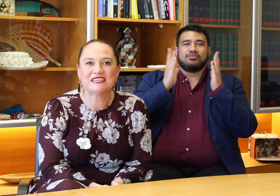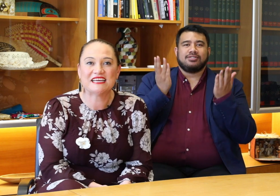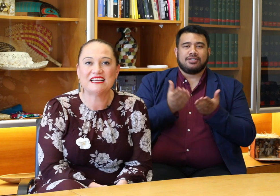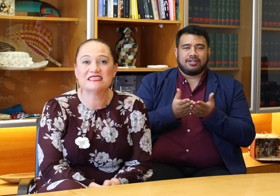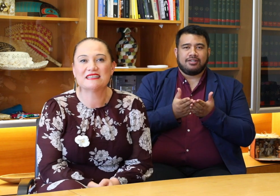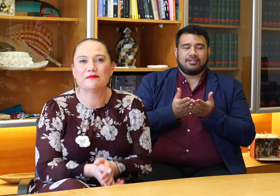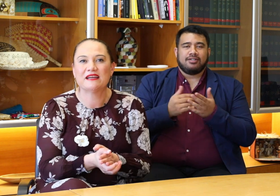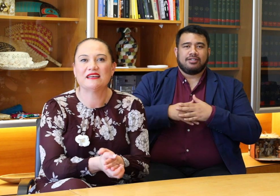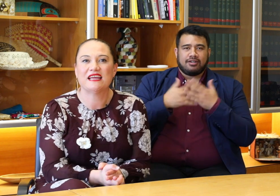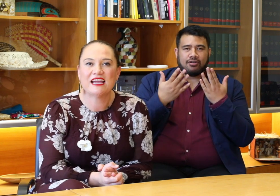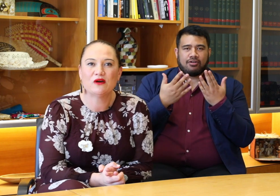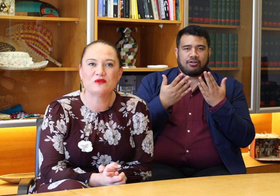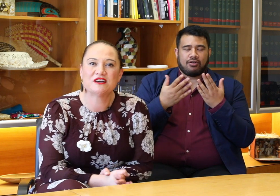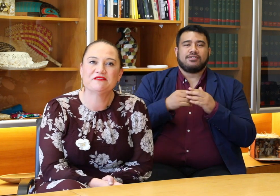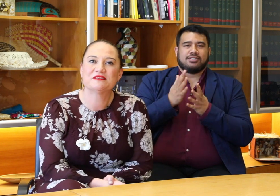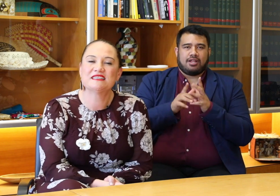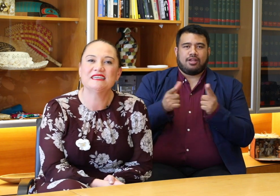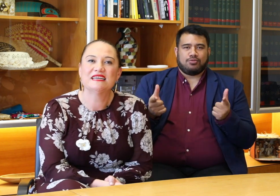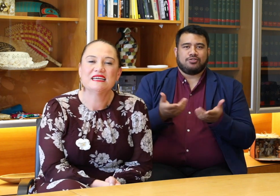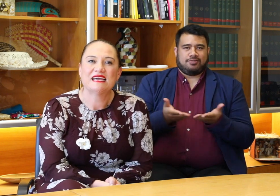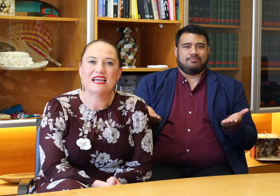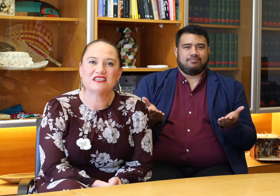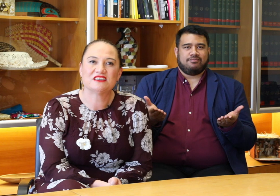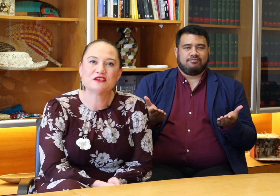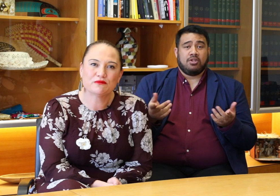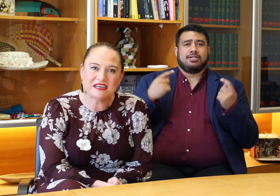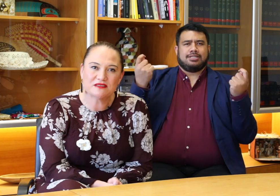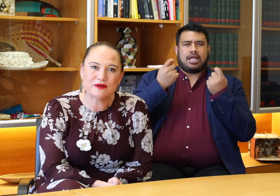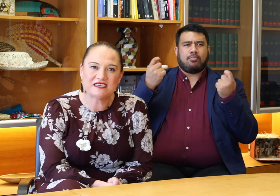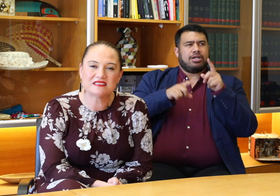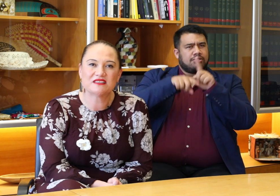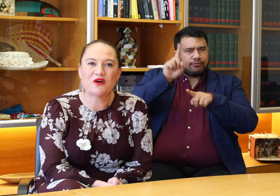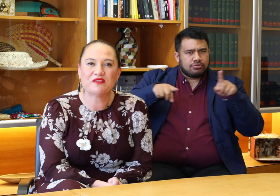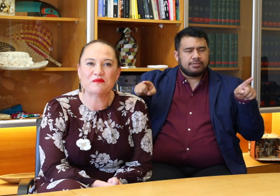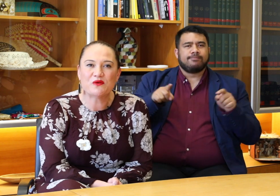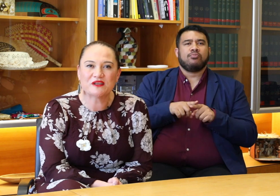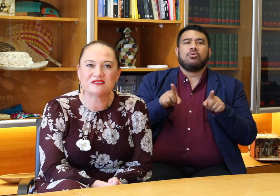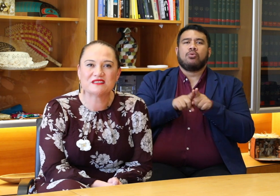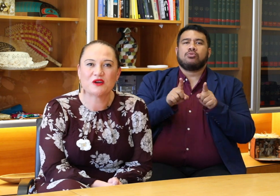day to celebrate our diversity and to raise awareness of the importance of